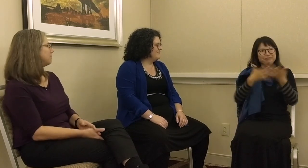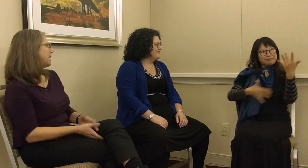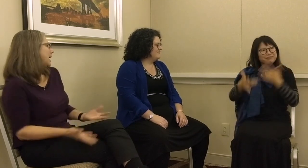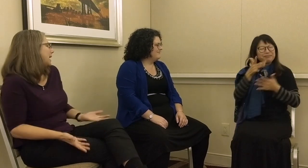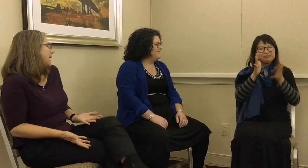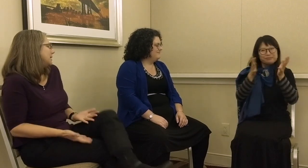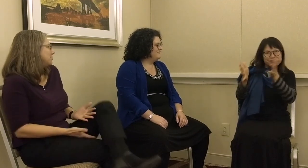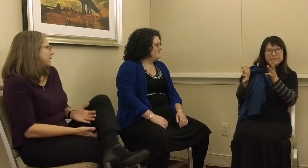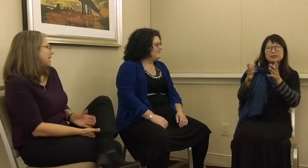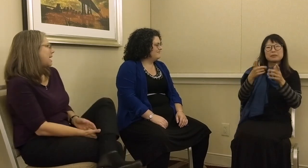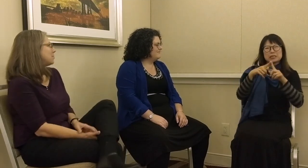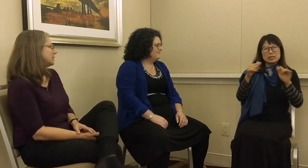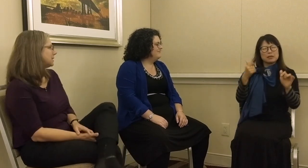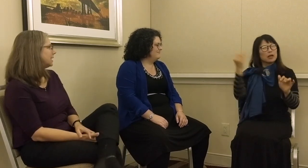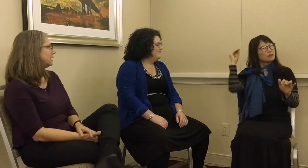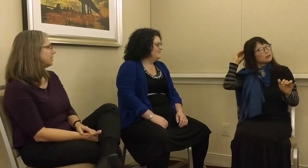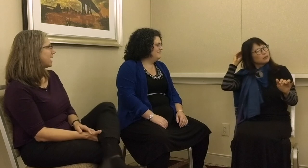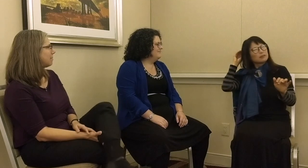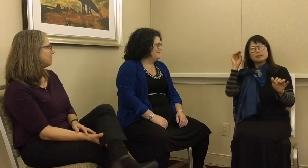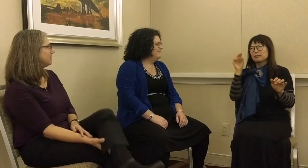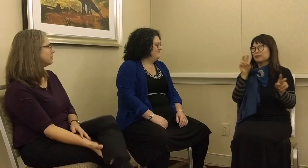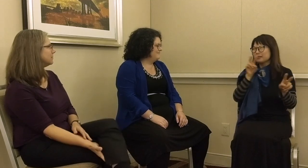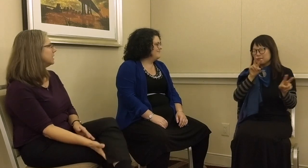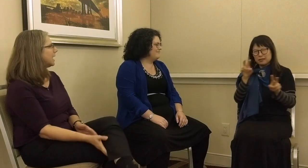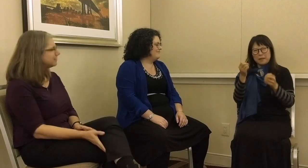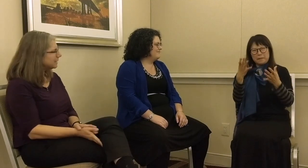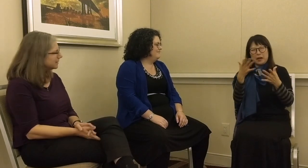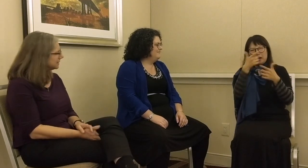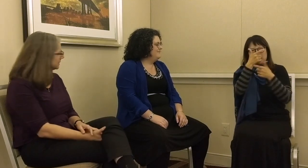I can’t bring a camera and say, “Here I am,” and film. I have to keep these things